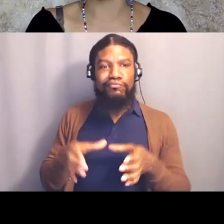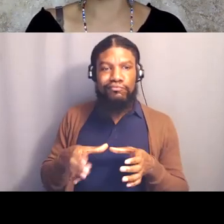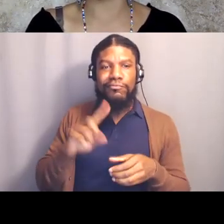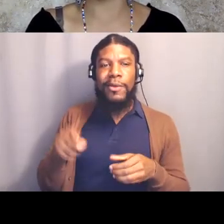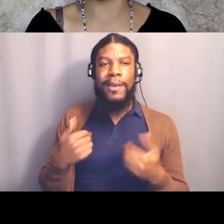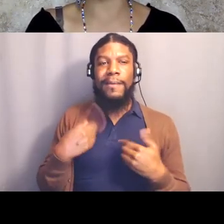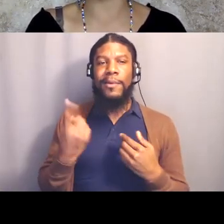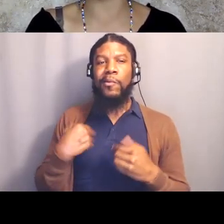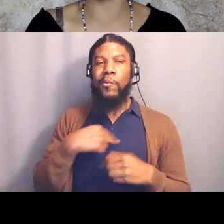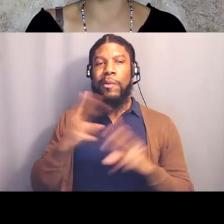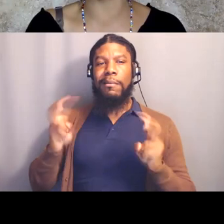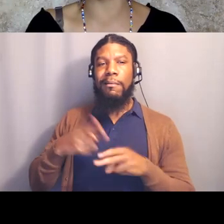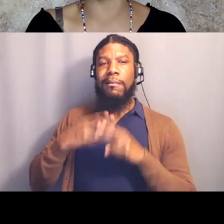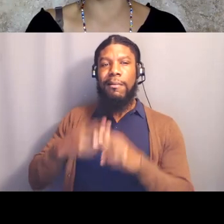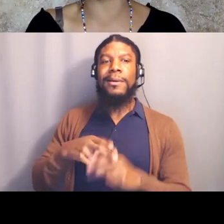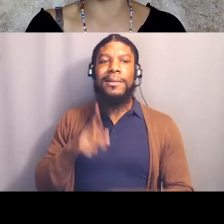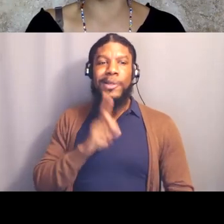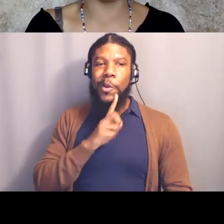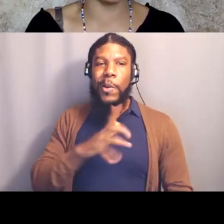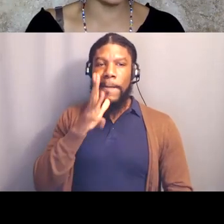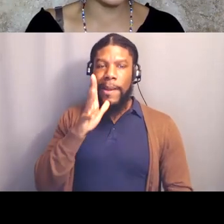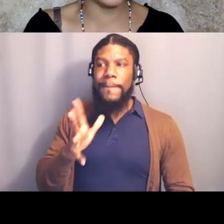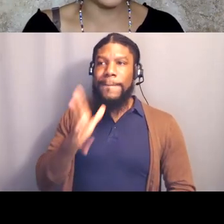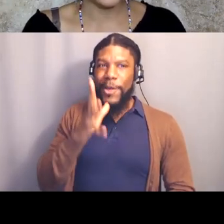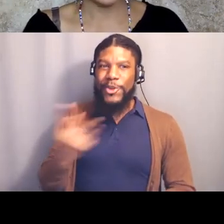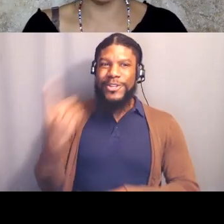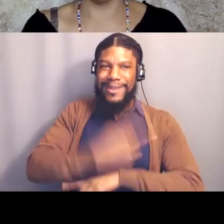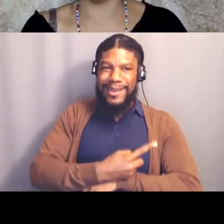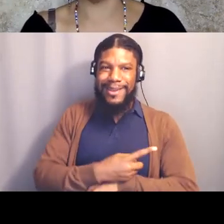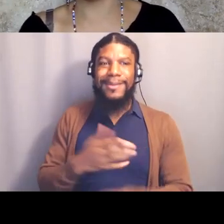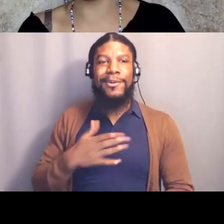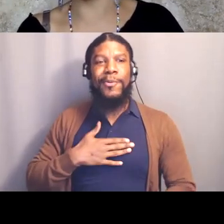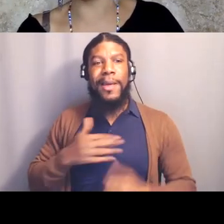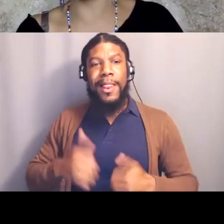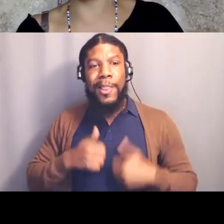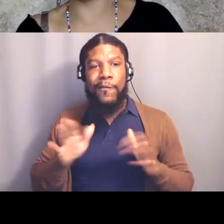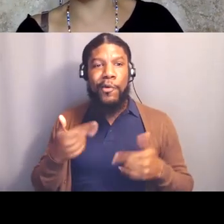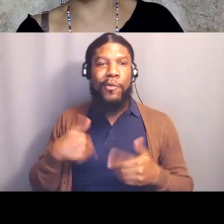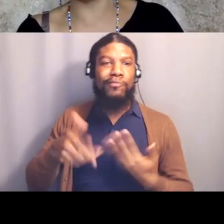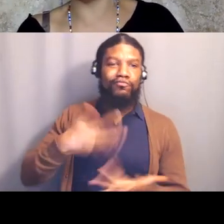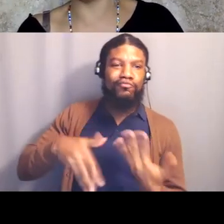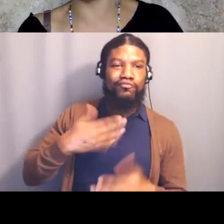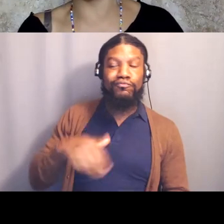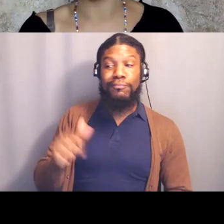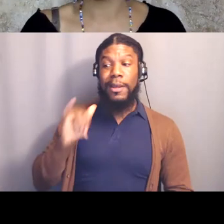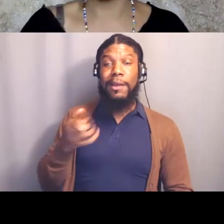and so we gathered in my living room and backyard, and celebrated what it is to be a mother.